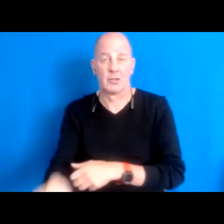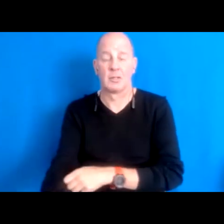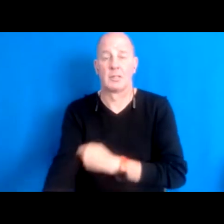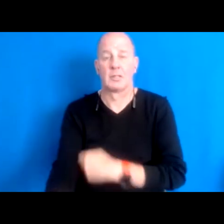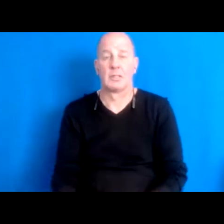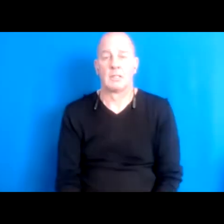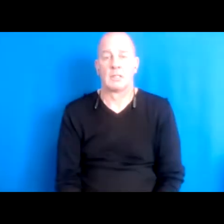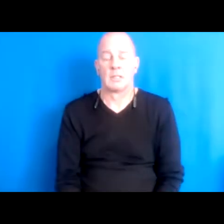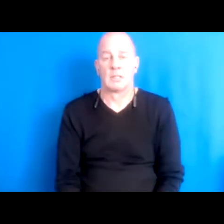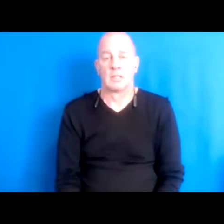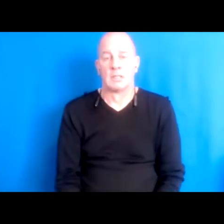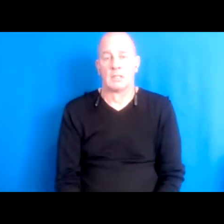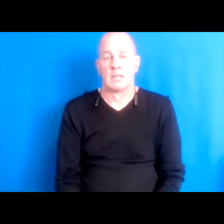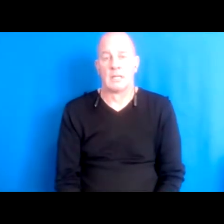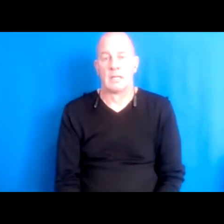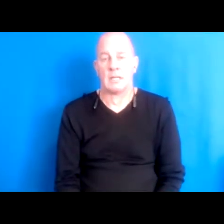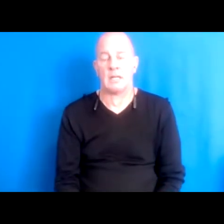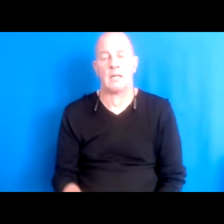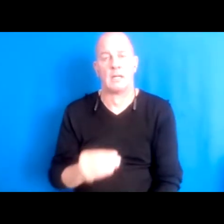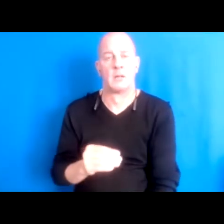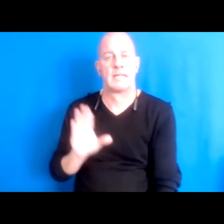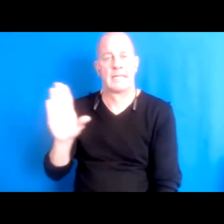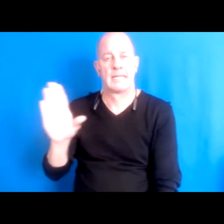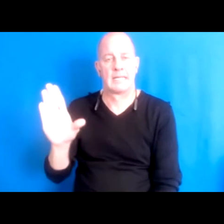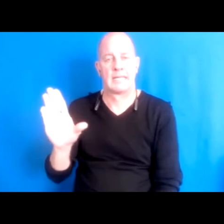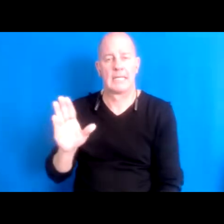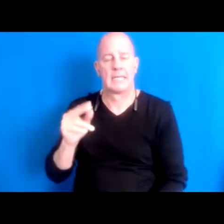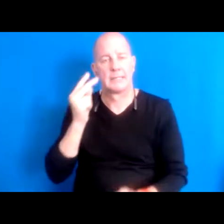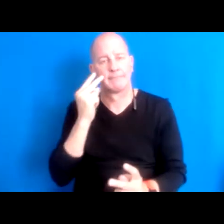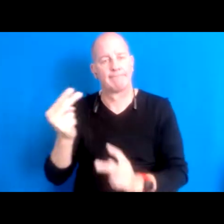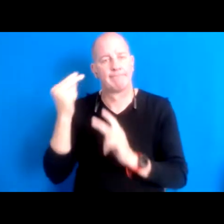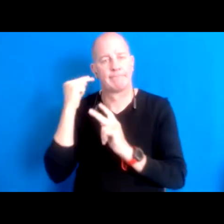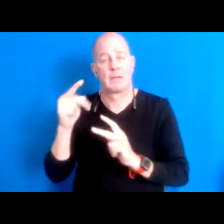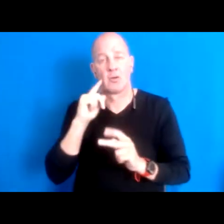since the remembrance, his remembrance of deep childhood physical, emotional and sexual